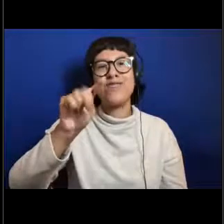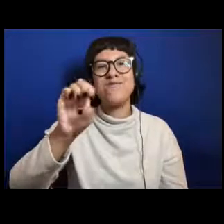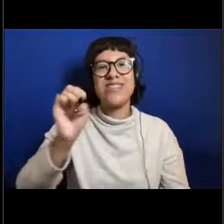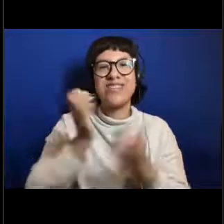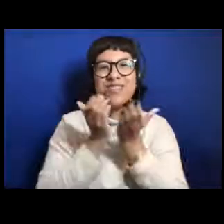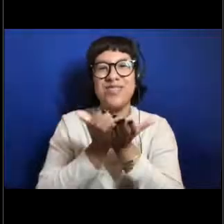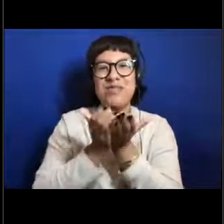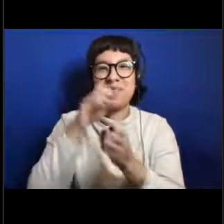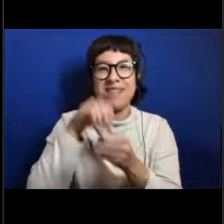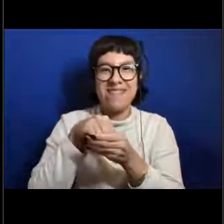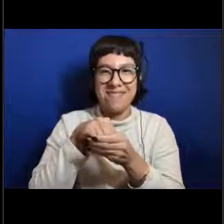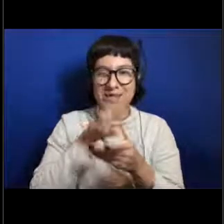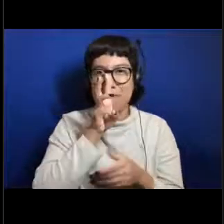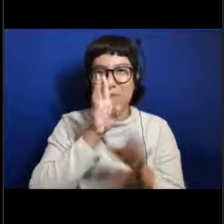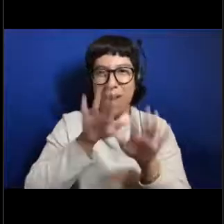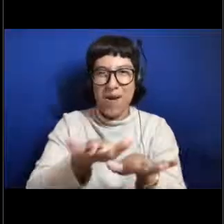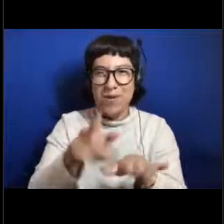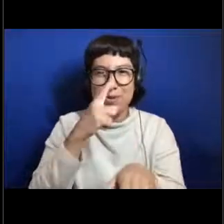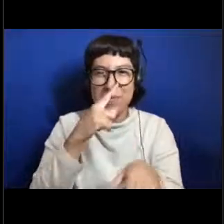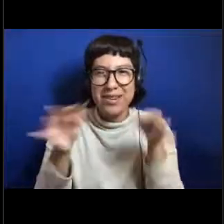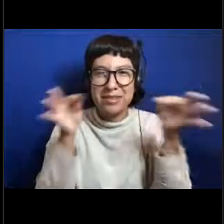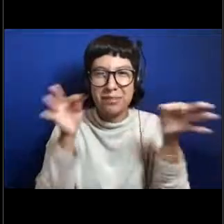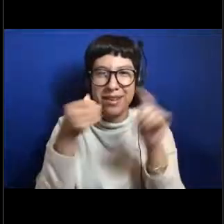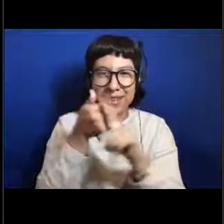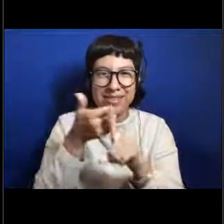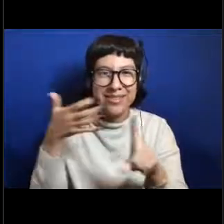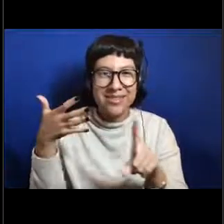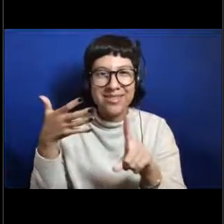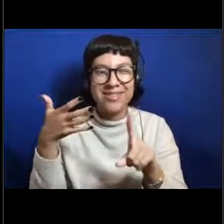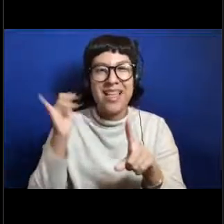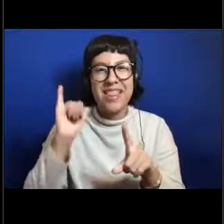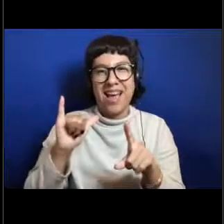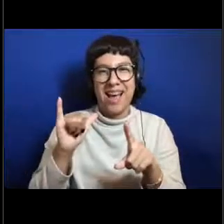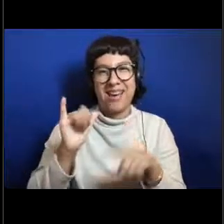that they were the, the vehicle they were seeing.